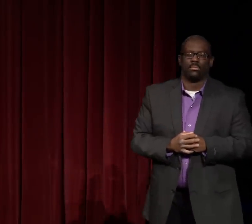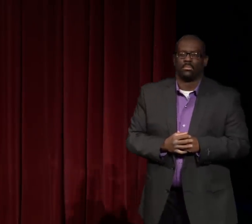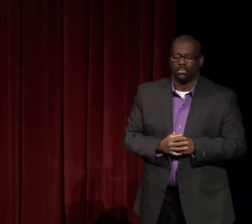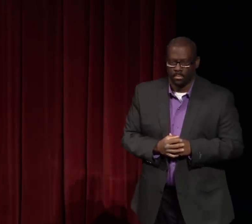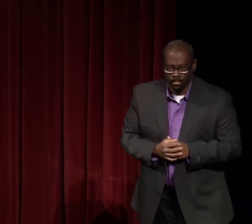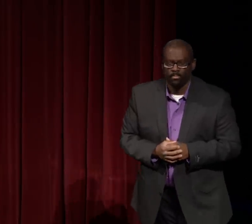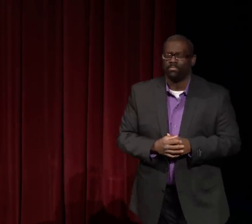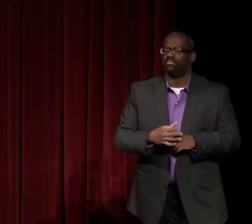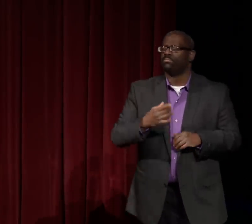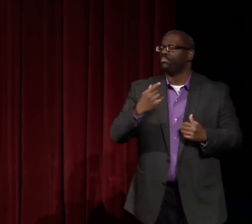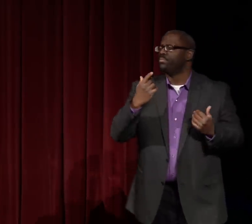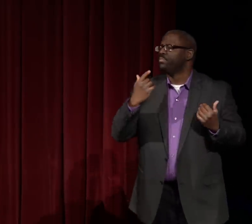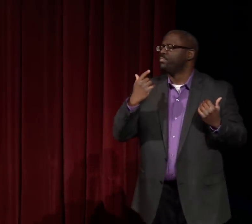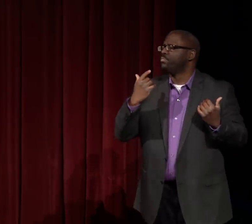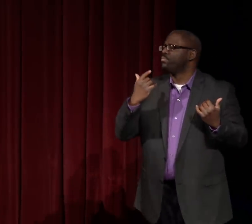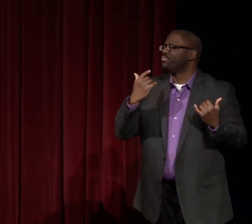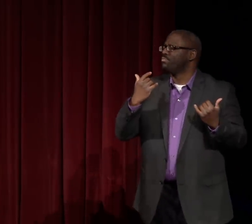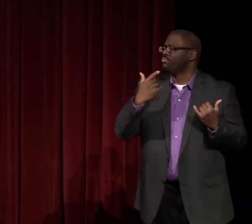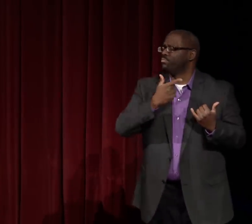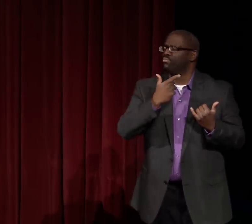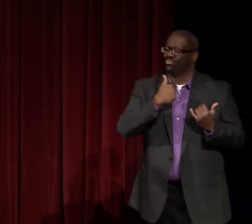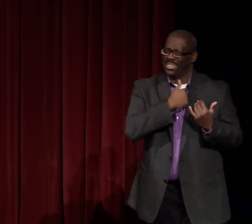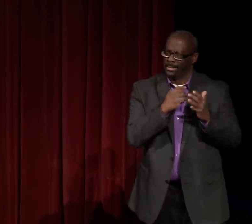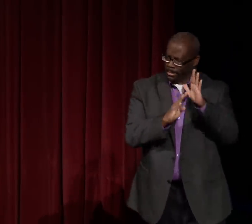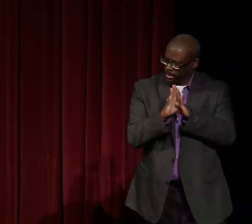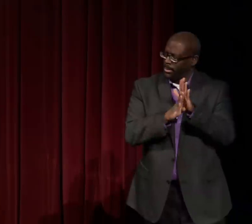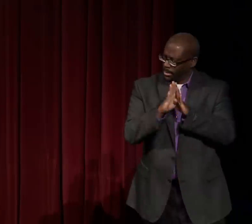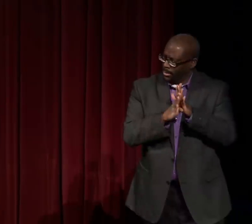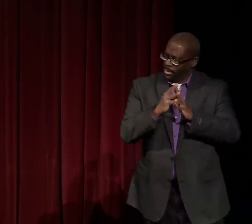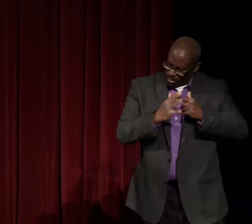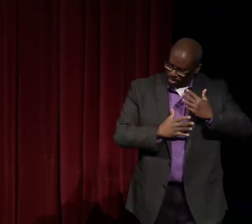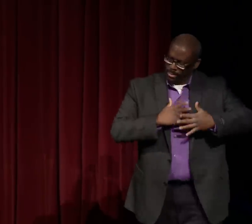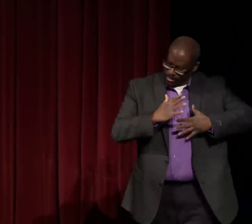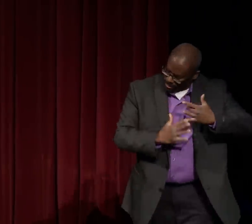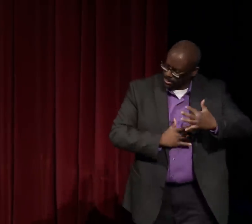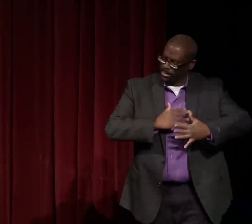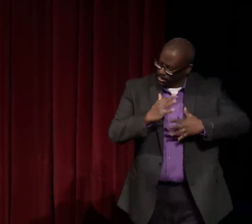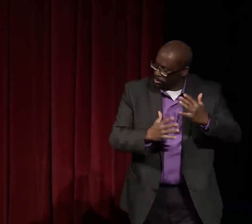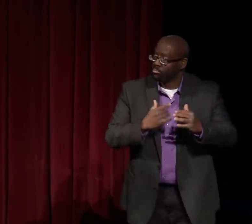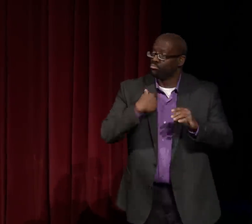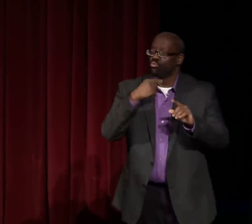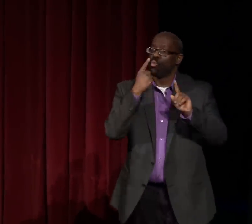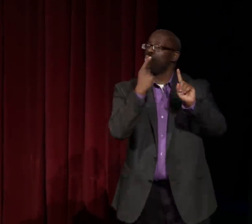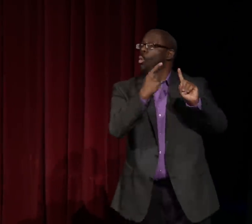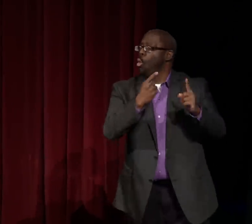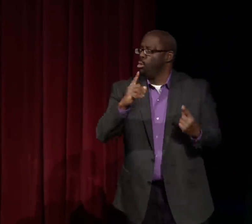to share with other community college programs.